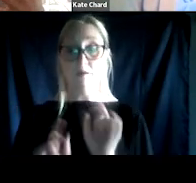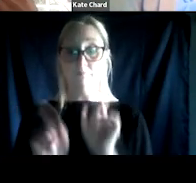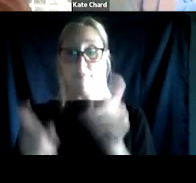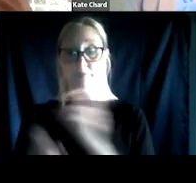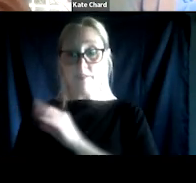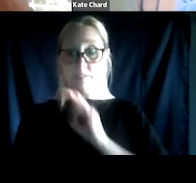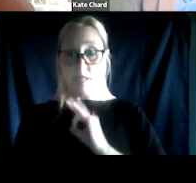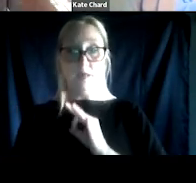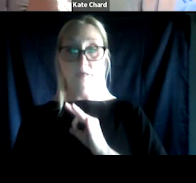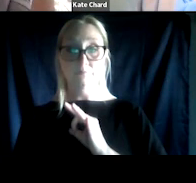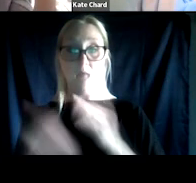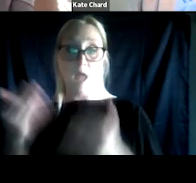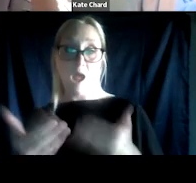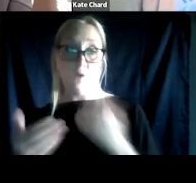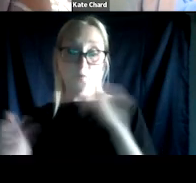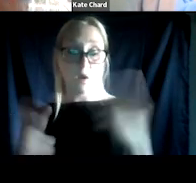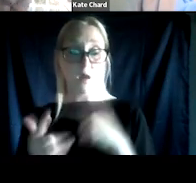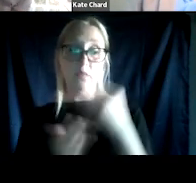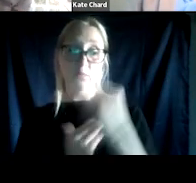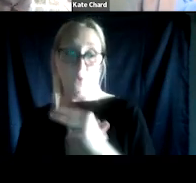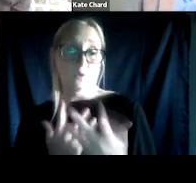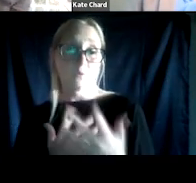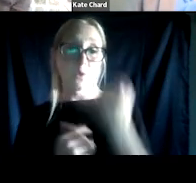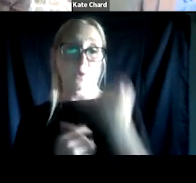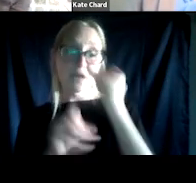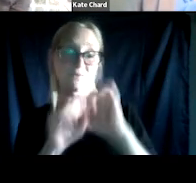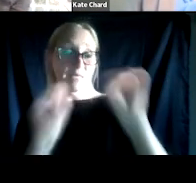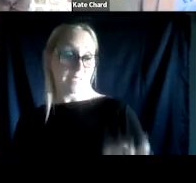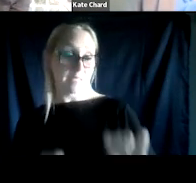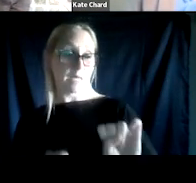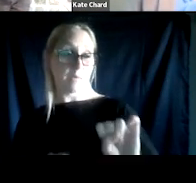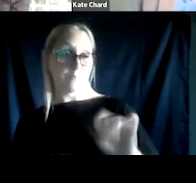in these settings. So even if the setting, even the system seems really inflexible and rigid and there are ways,